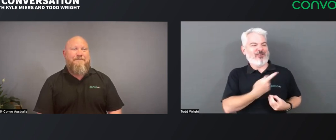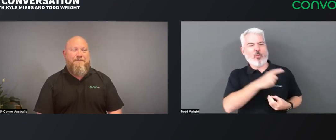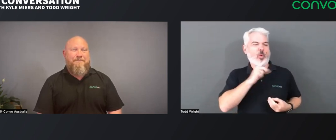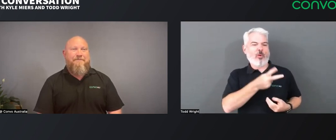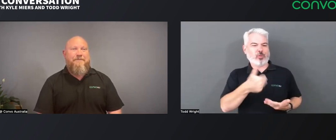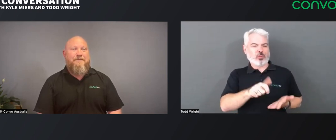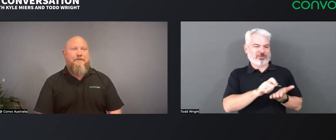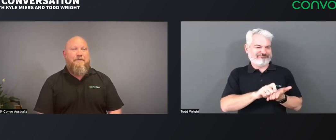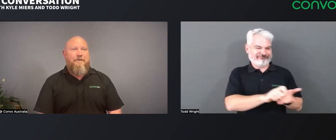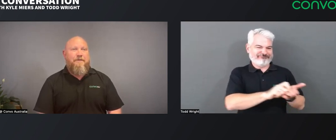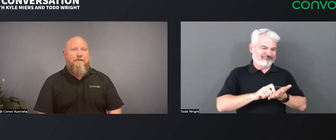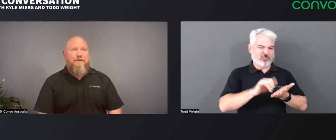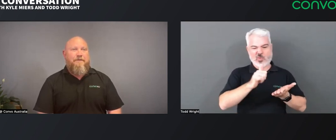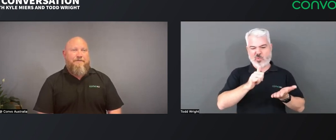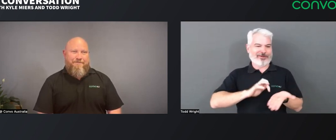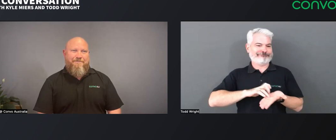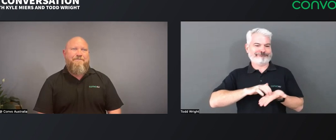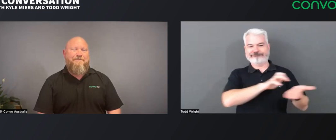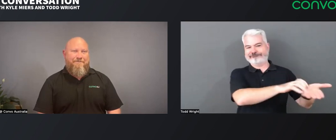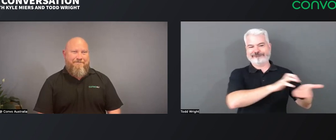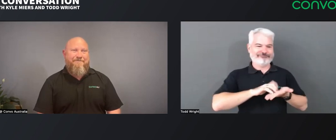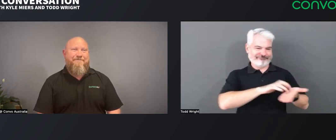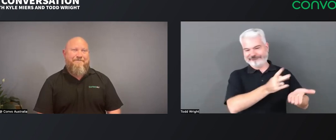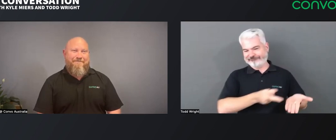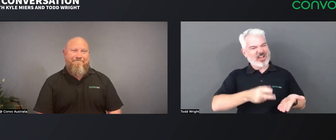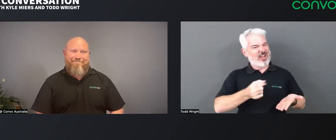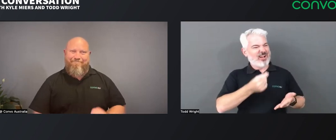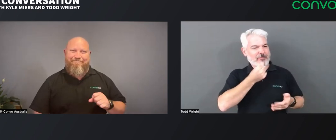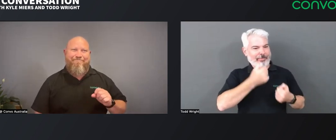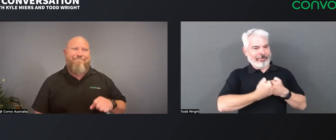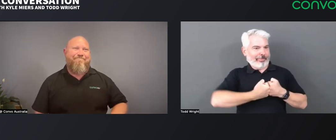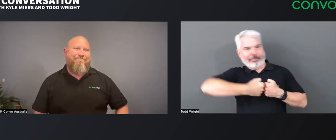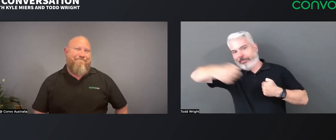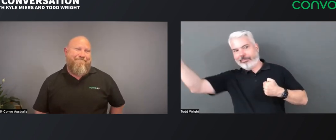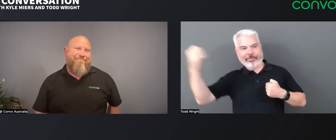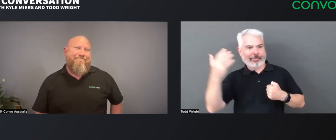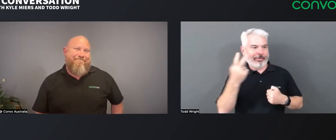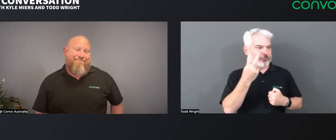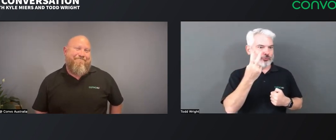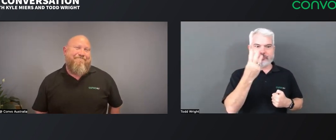we go there together and we used to use writing on notepads or typing to each other on the phone, handing it off...